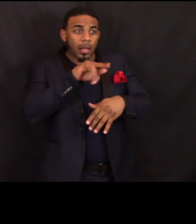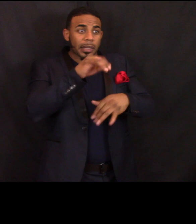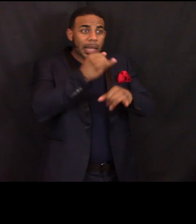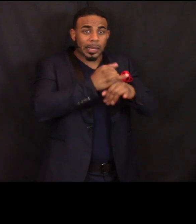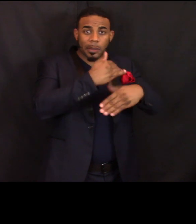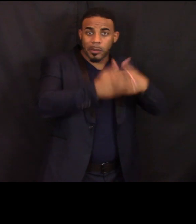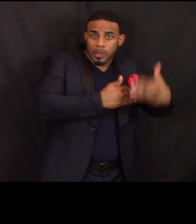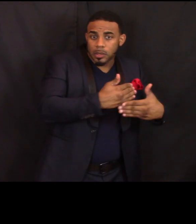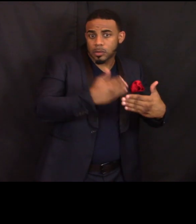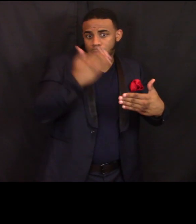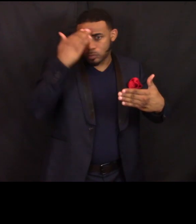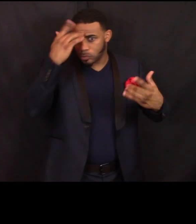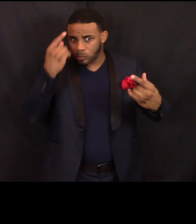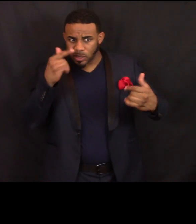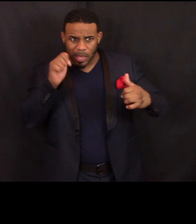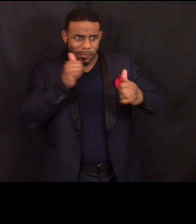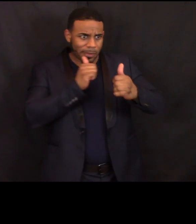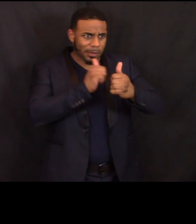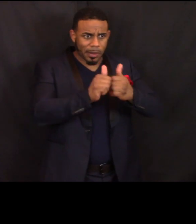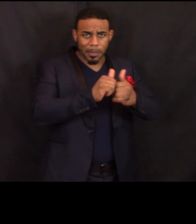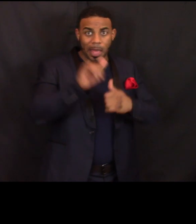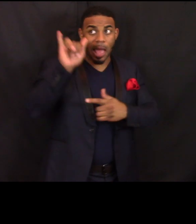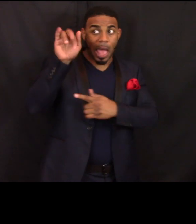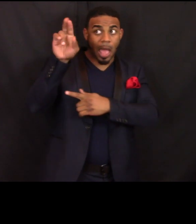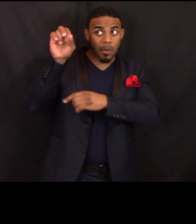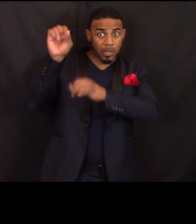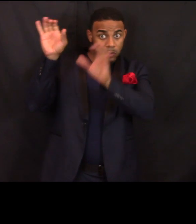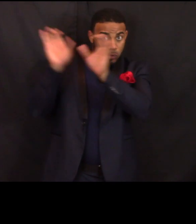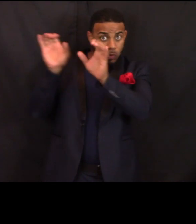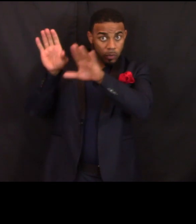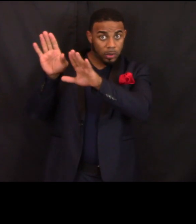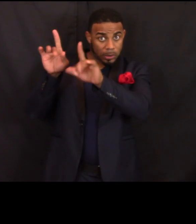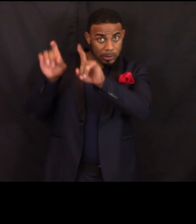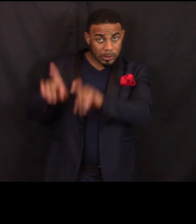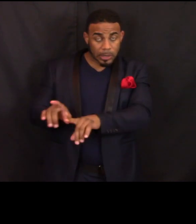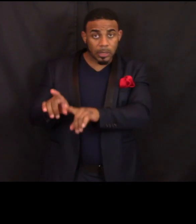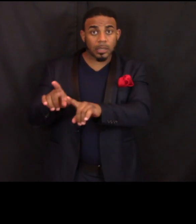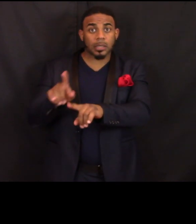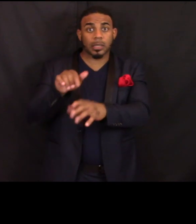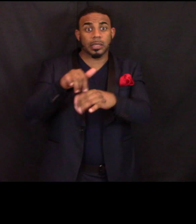They have to pass IRS certification tests and tax preparation